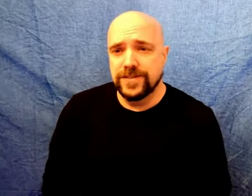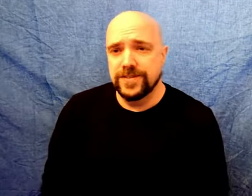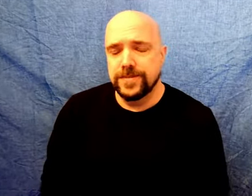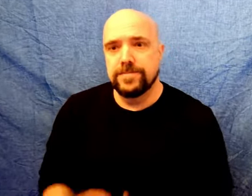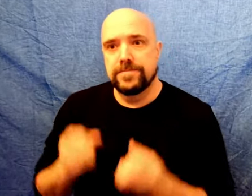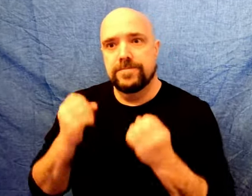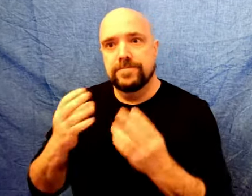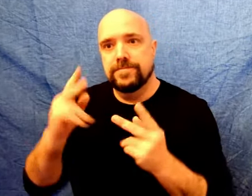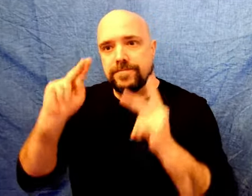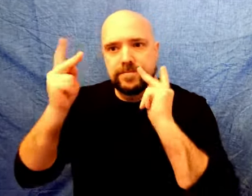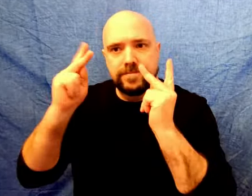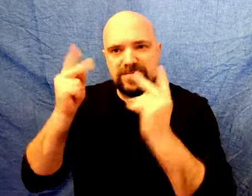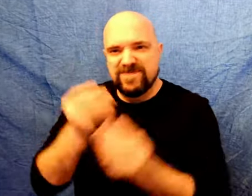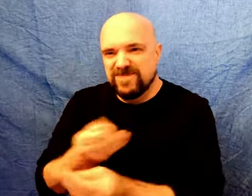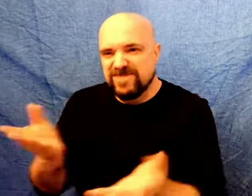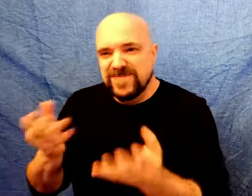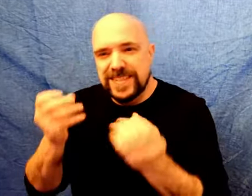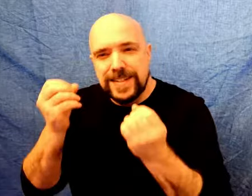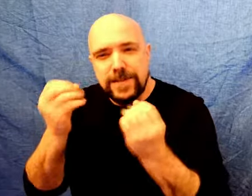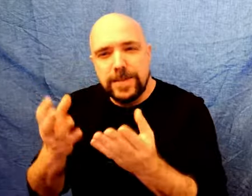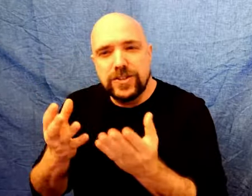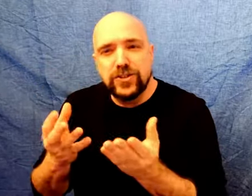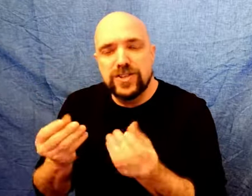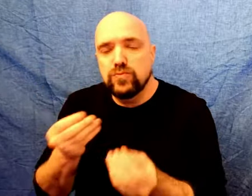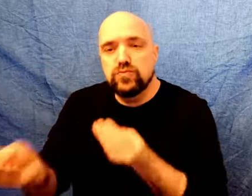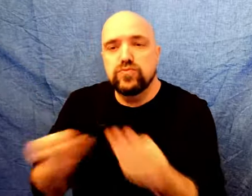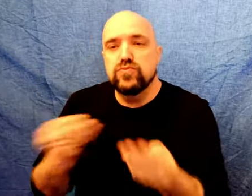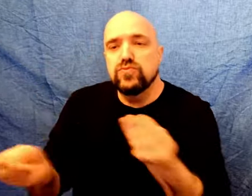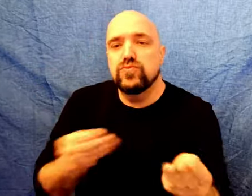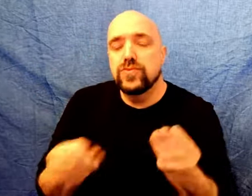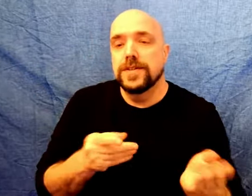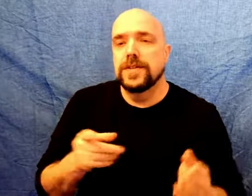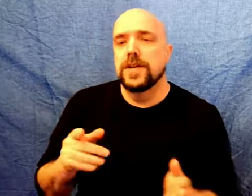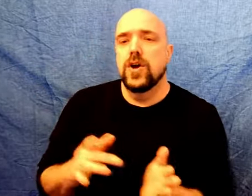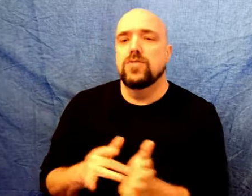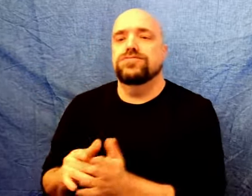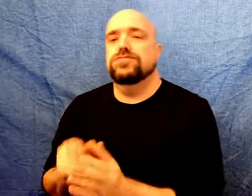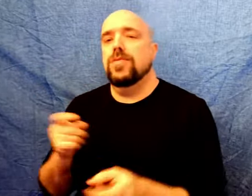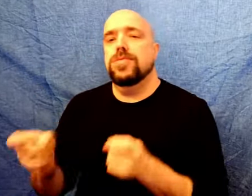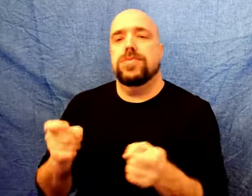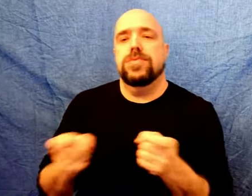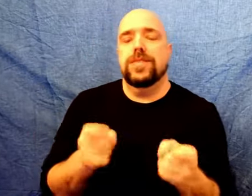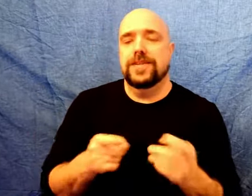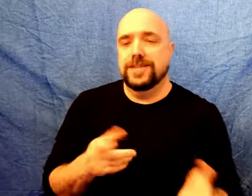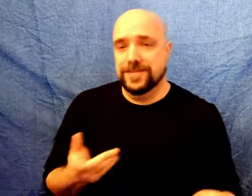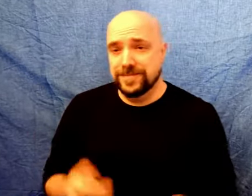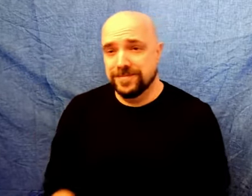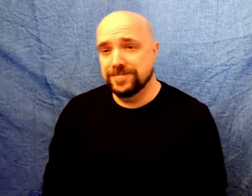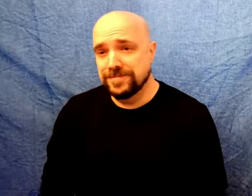We can give many misunderstanding information can be given and taken advantage of.